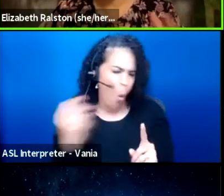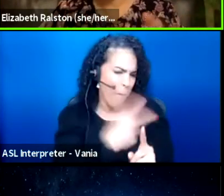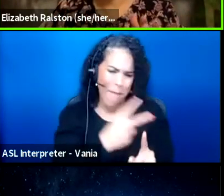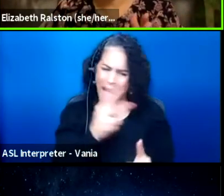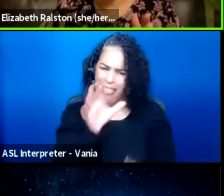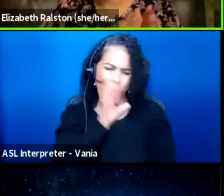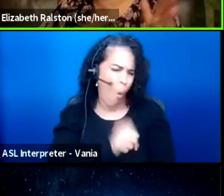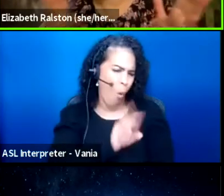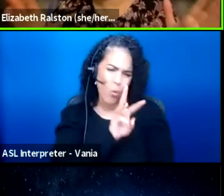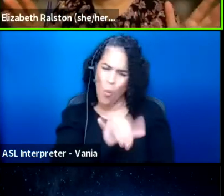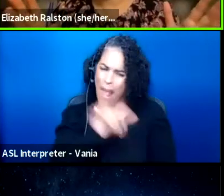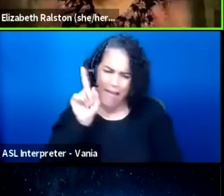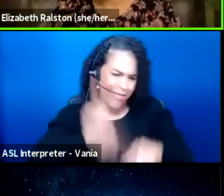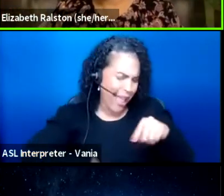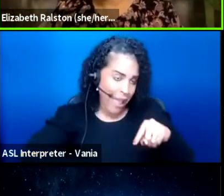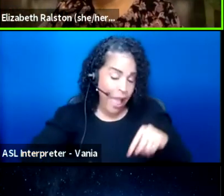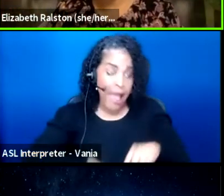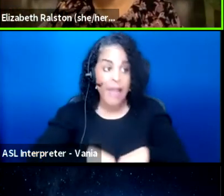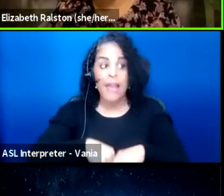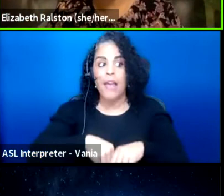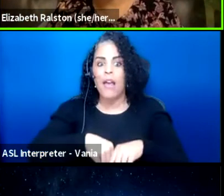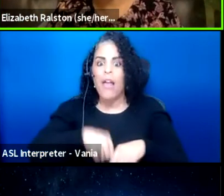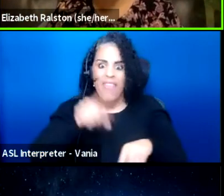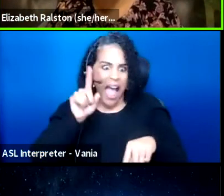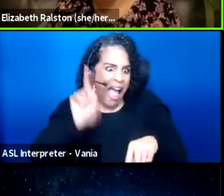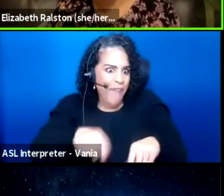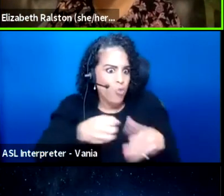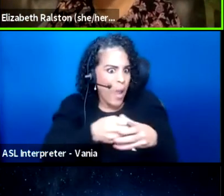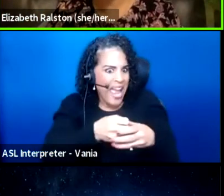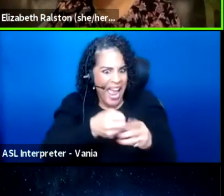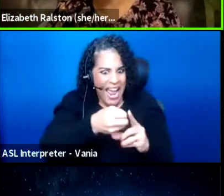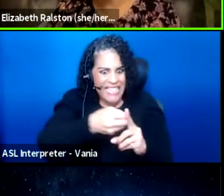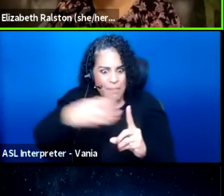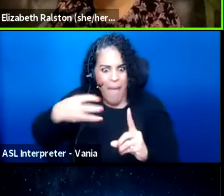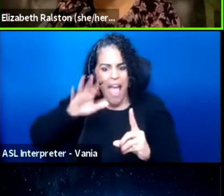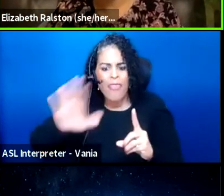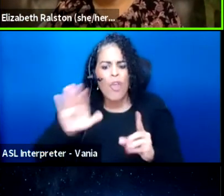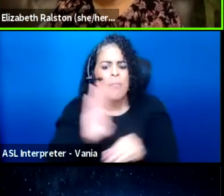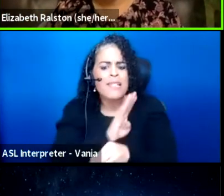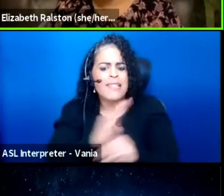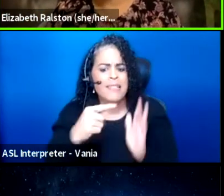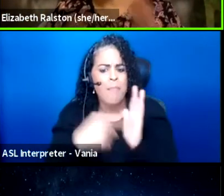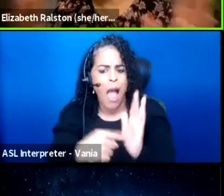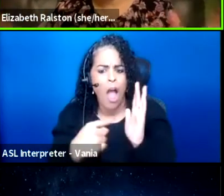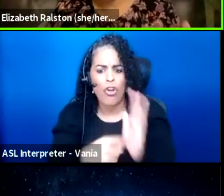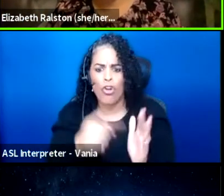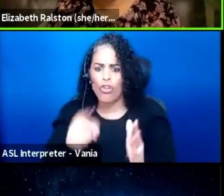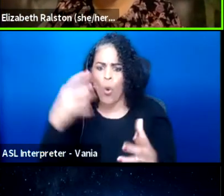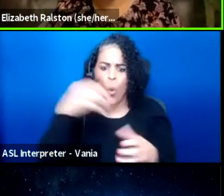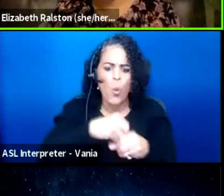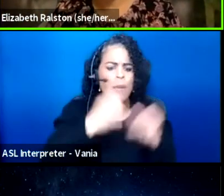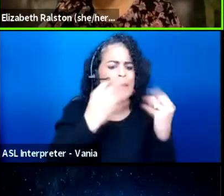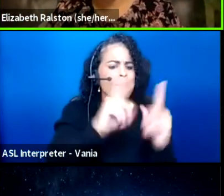so they have the expand the business model to include a variety of different audiences,